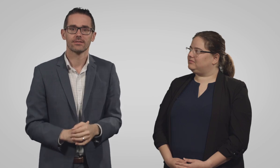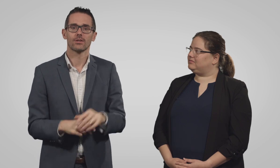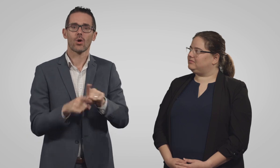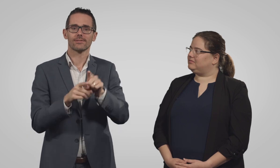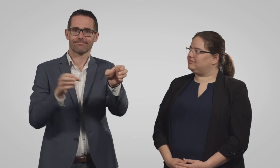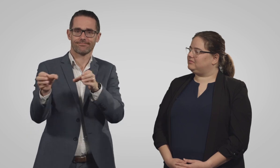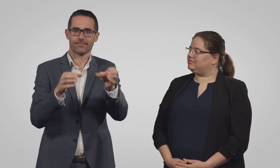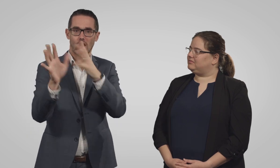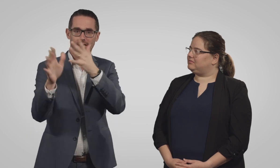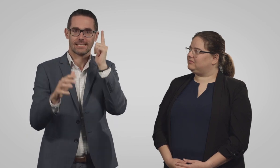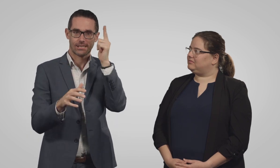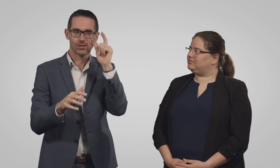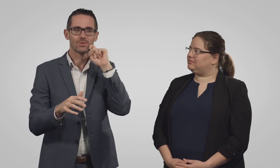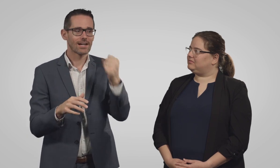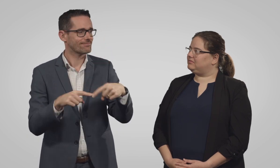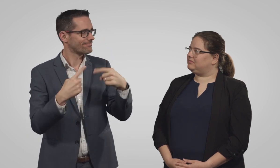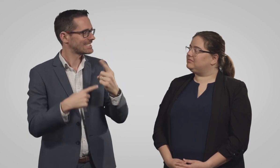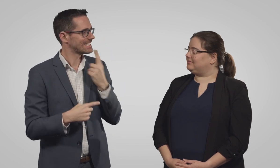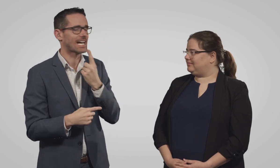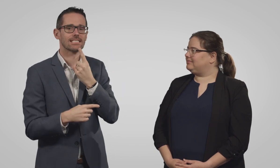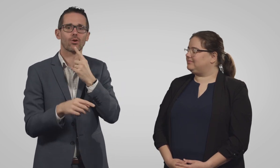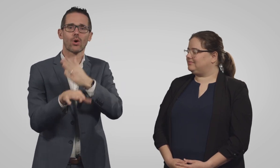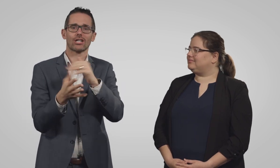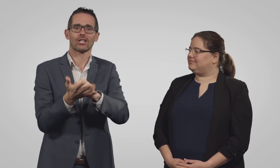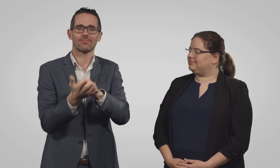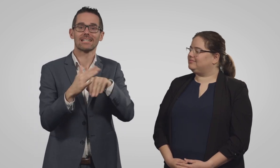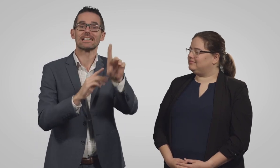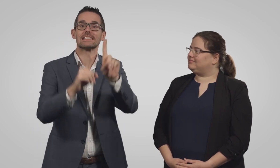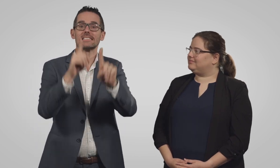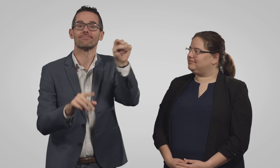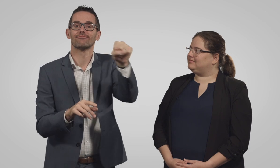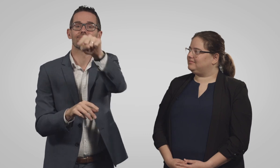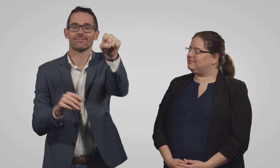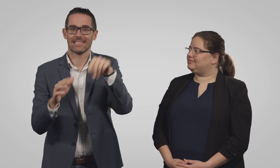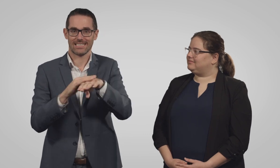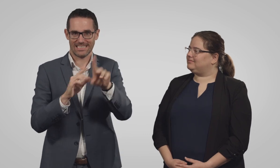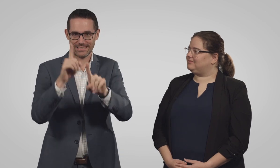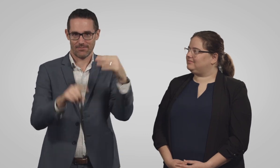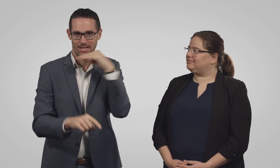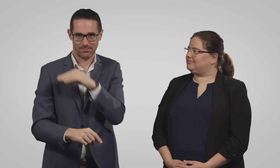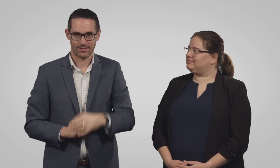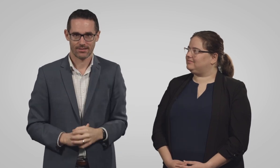and recruiting Auslan teachers for short workshops and major events within the City of Melbourne.